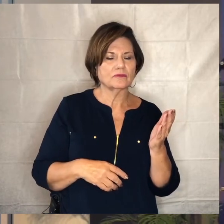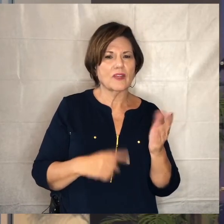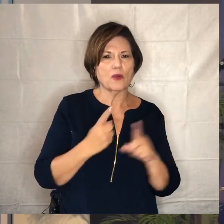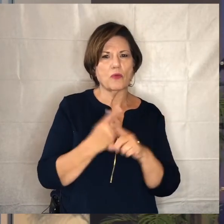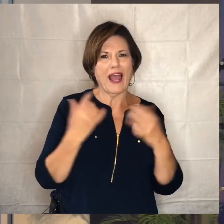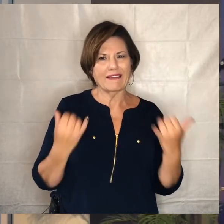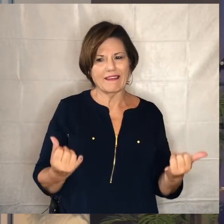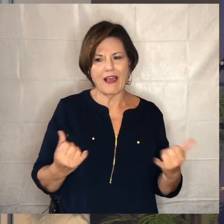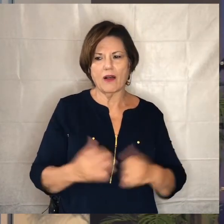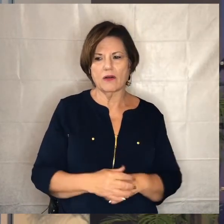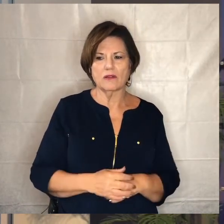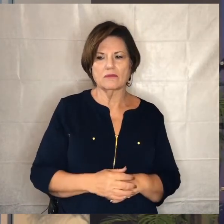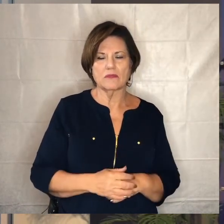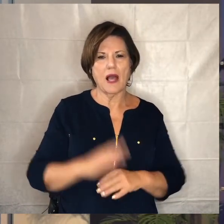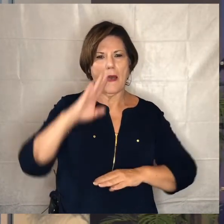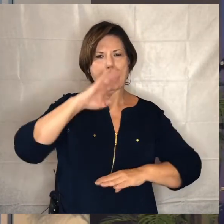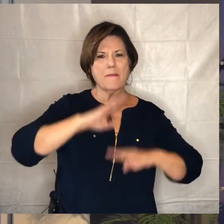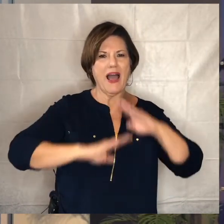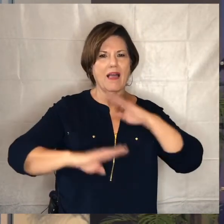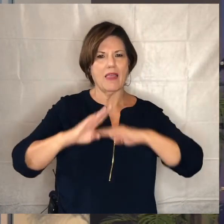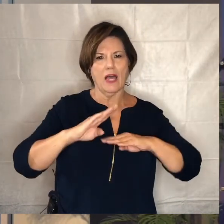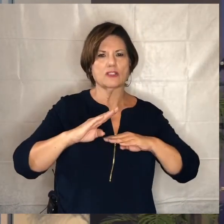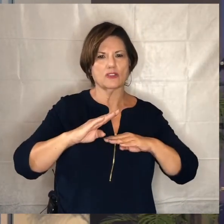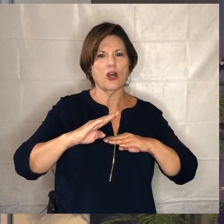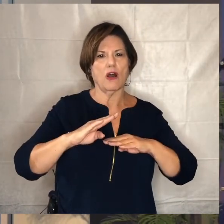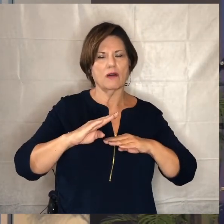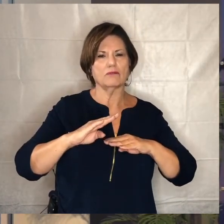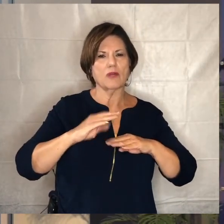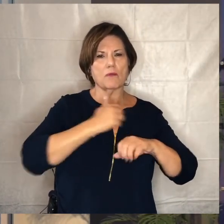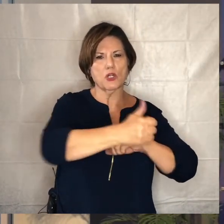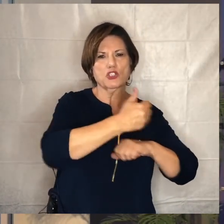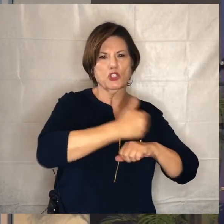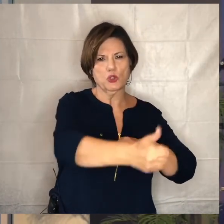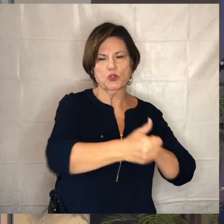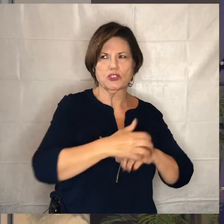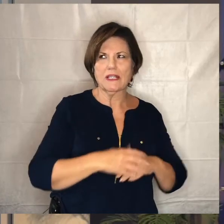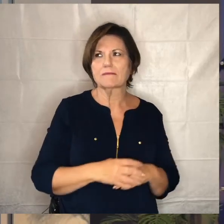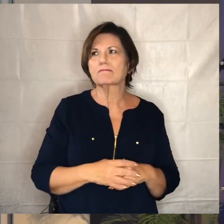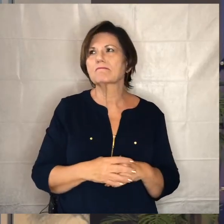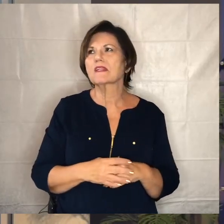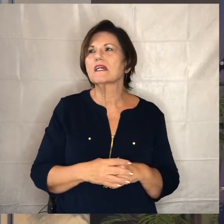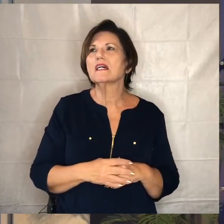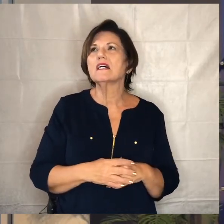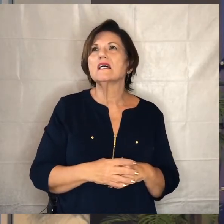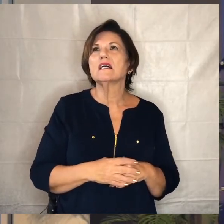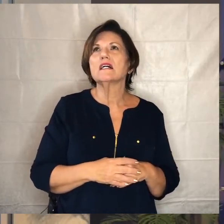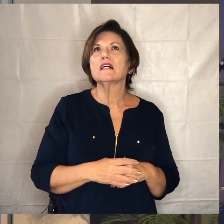is really a biological persecution that in some ways uh because it is not